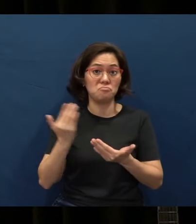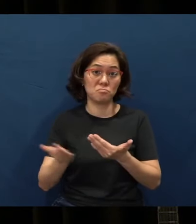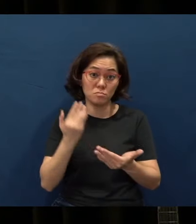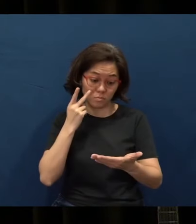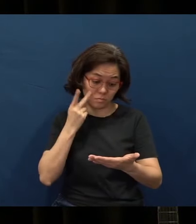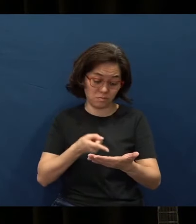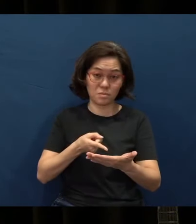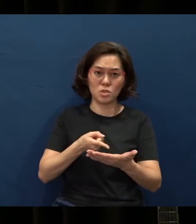We are indeed wired.